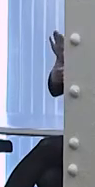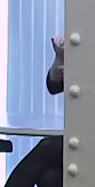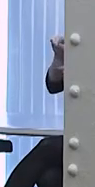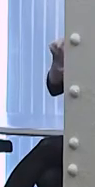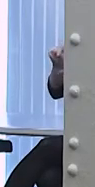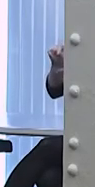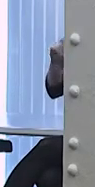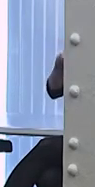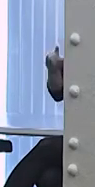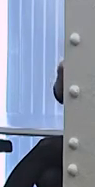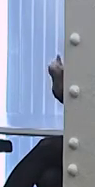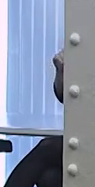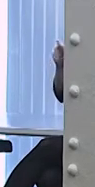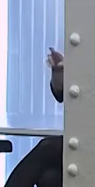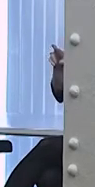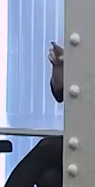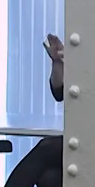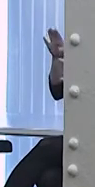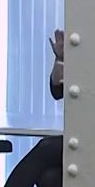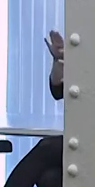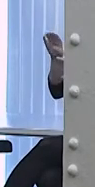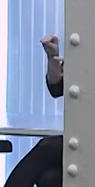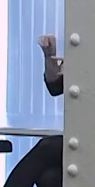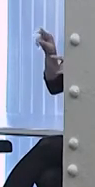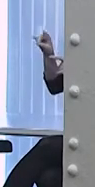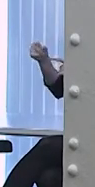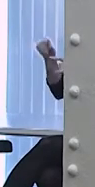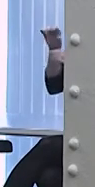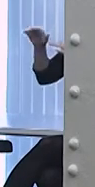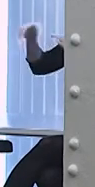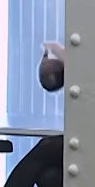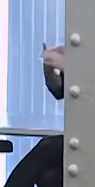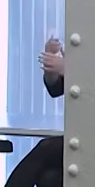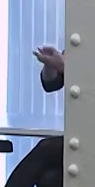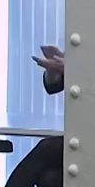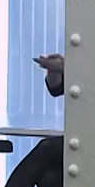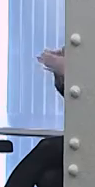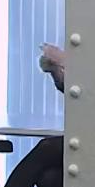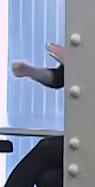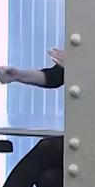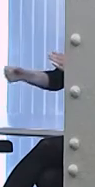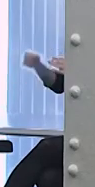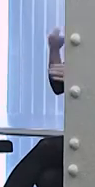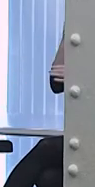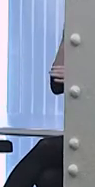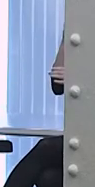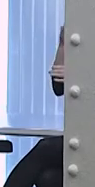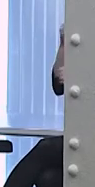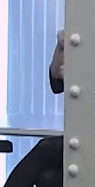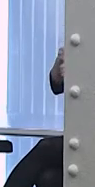that take troubled teens, whatever that means. People ranging from kids who actually attack other kids